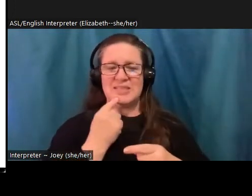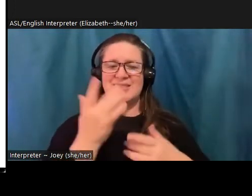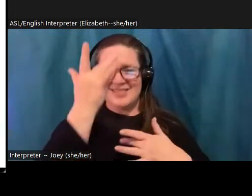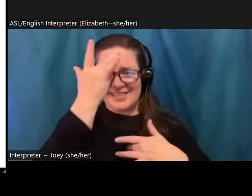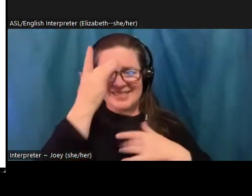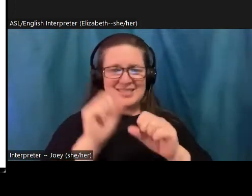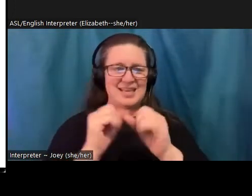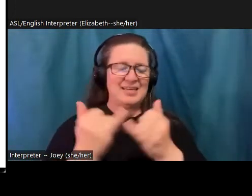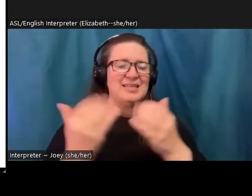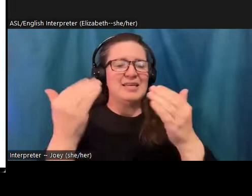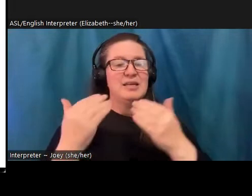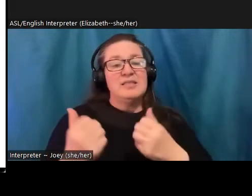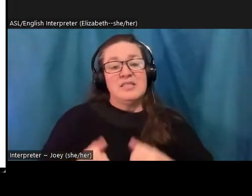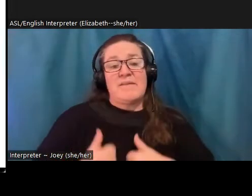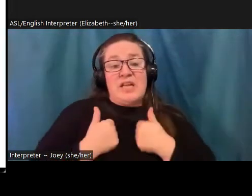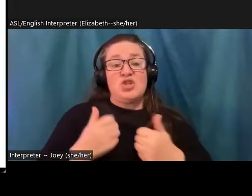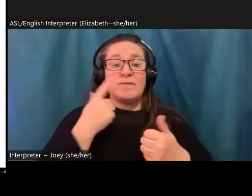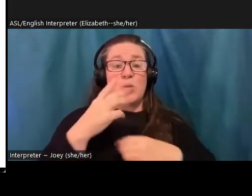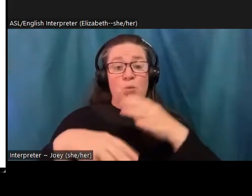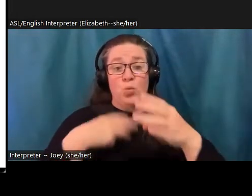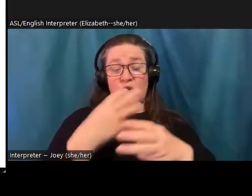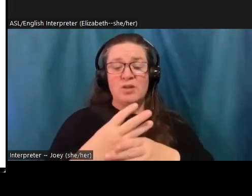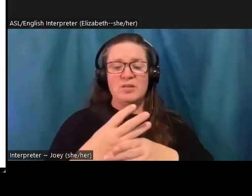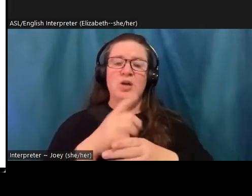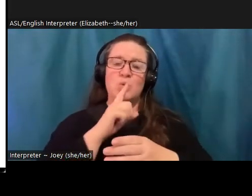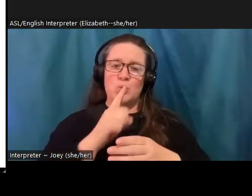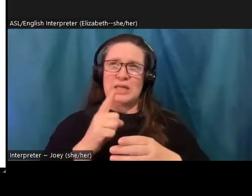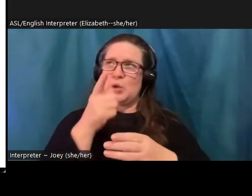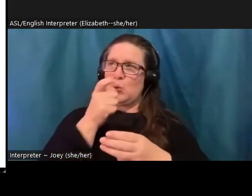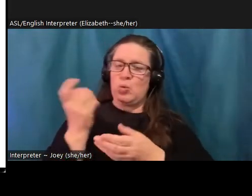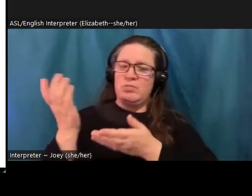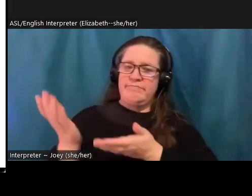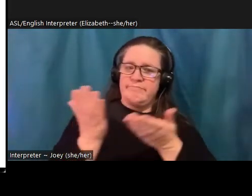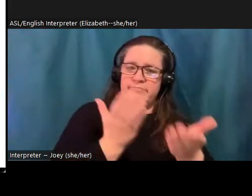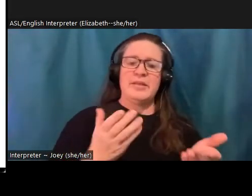the hands of the maladjusted. So we might think about how we can